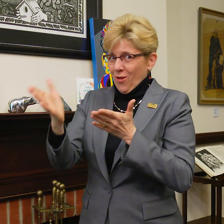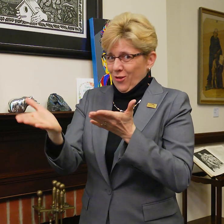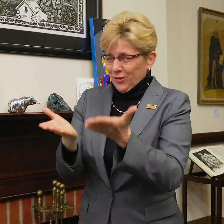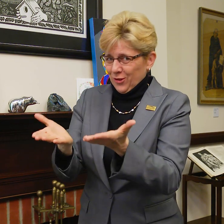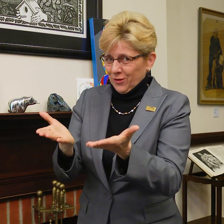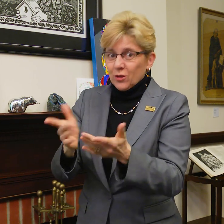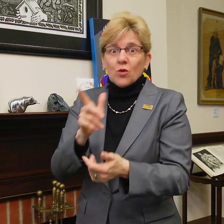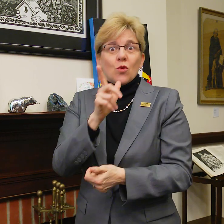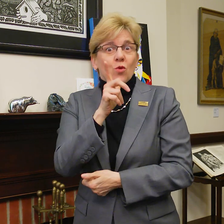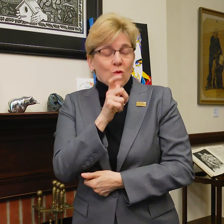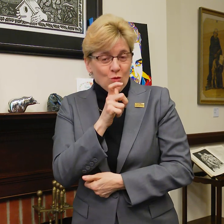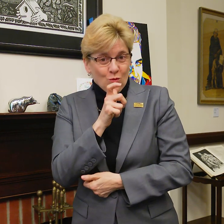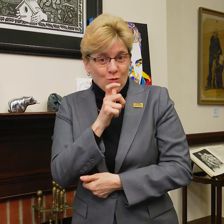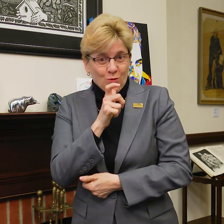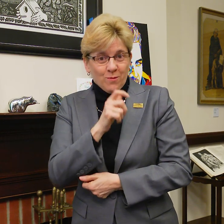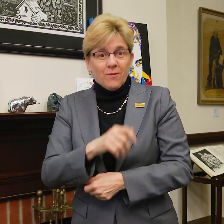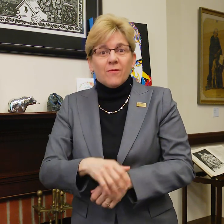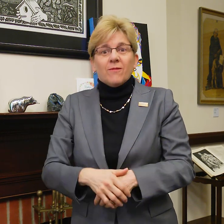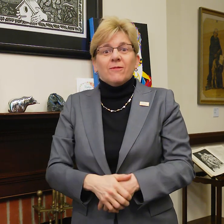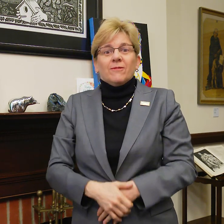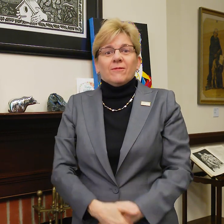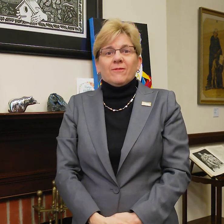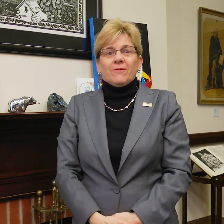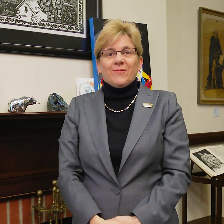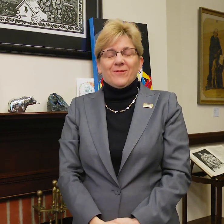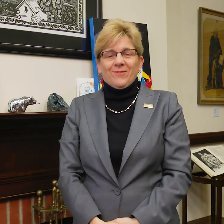and I want to thank them for their service. They are,